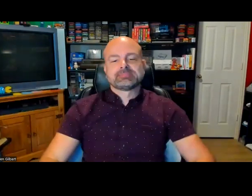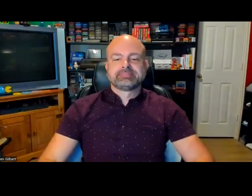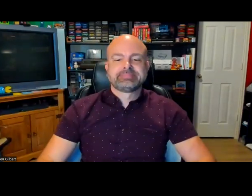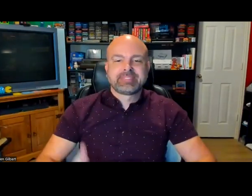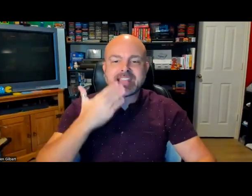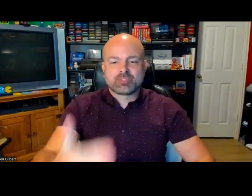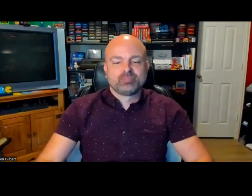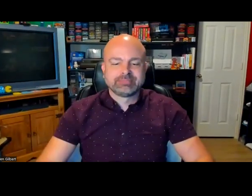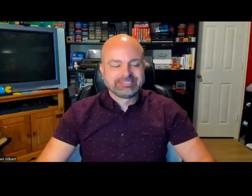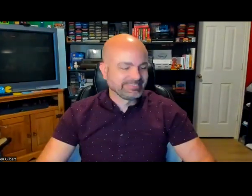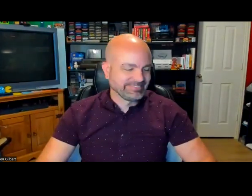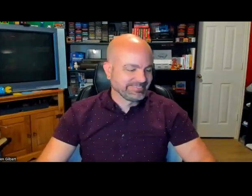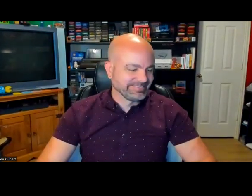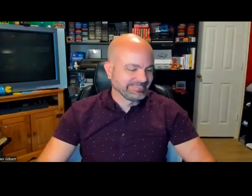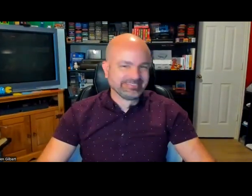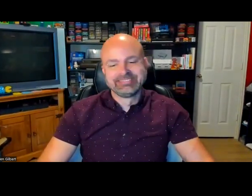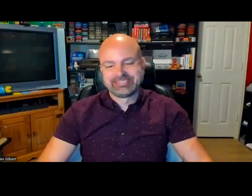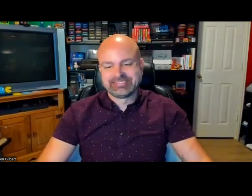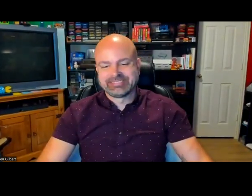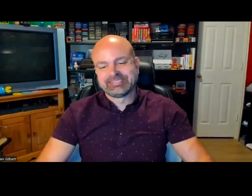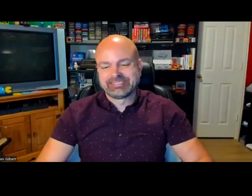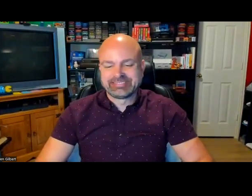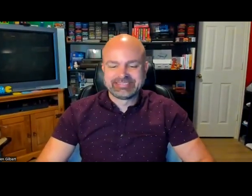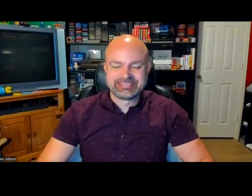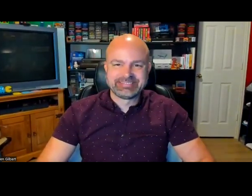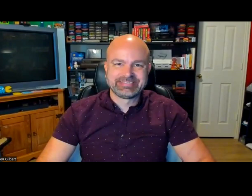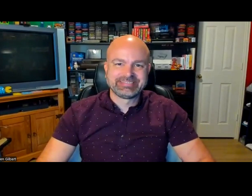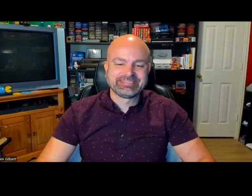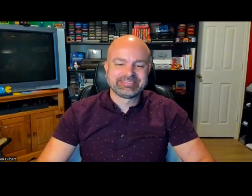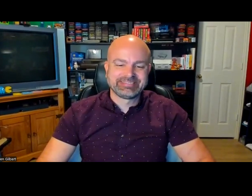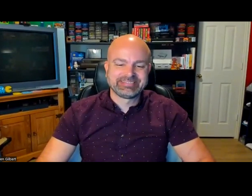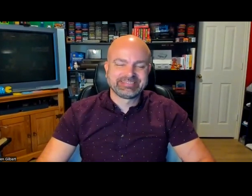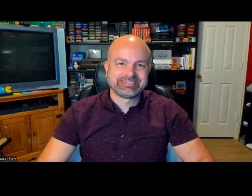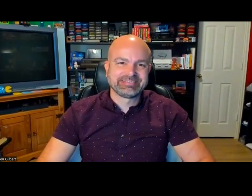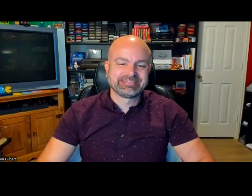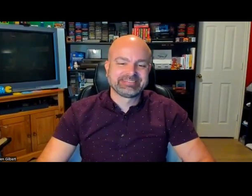the topic, and Lily, as well, and engaging with the community.